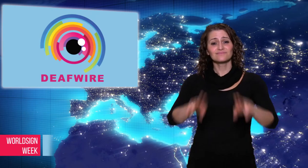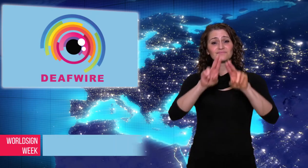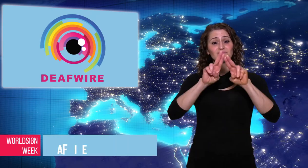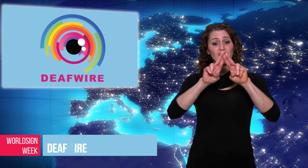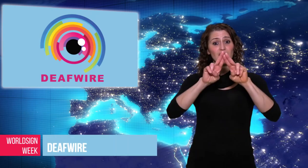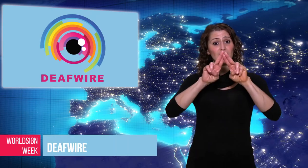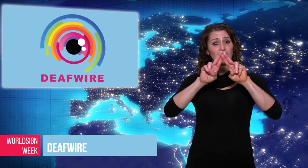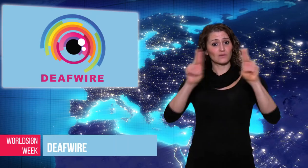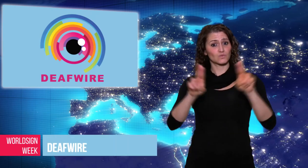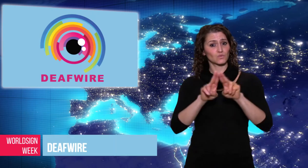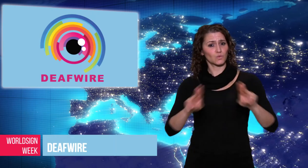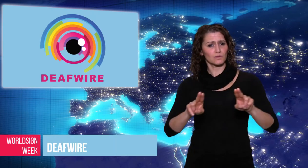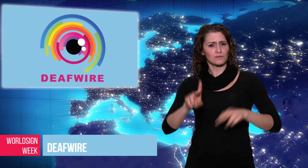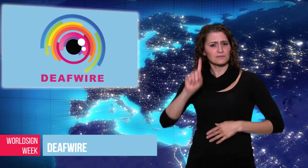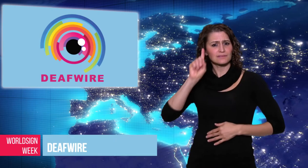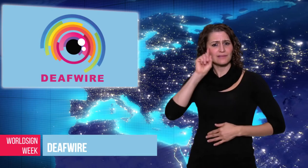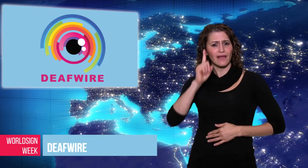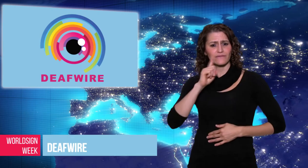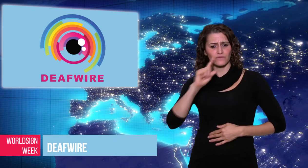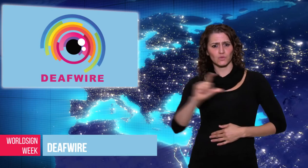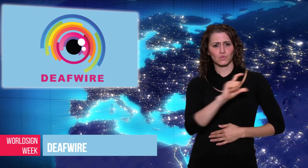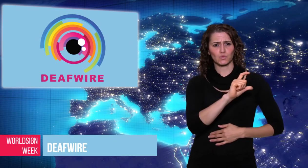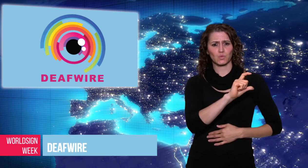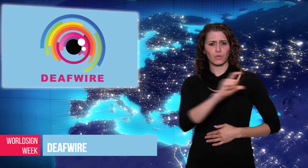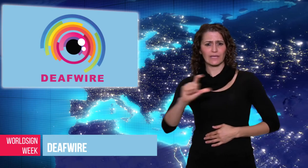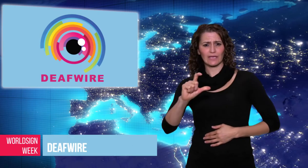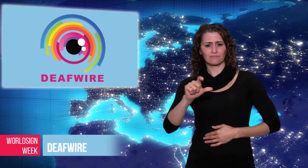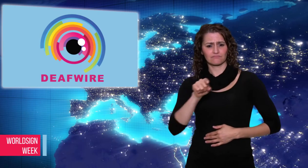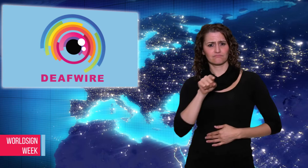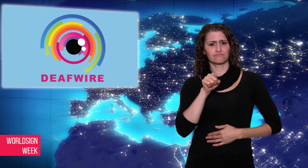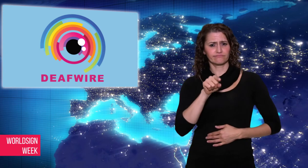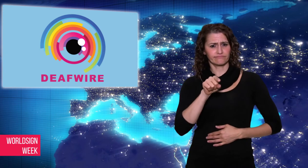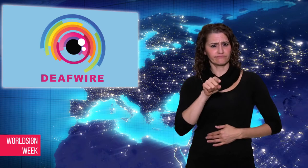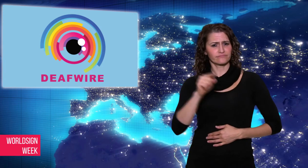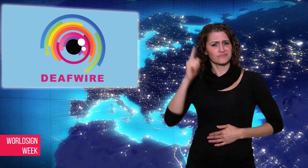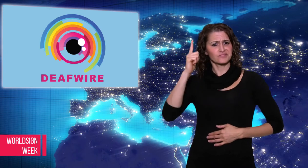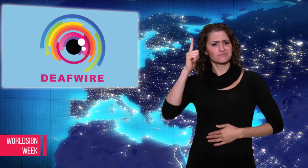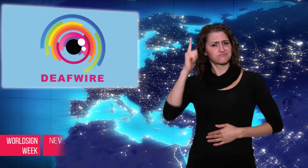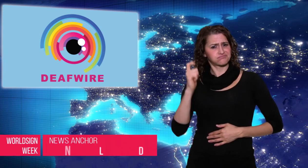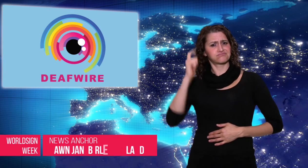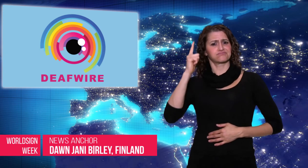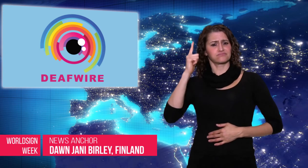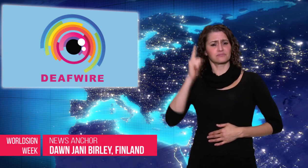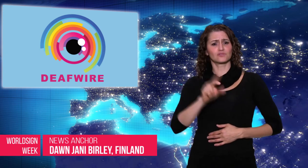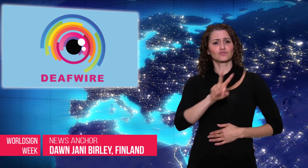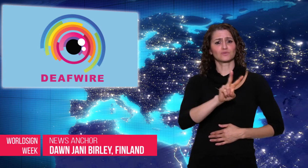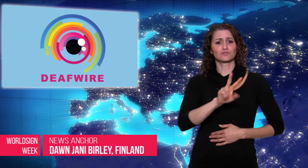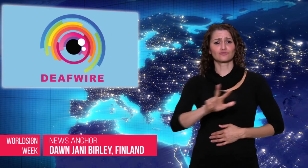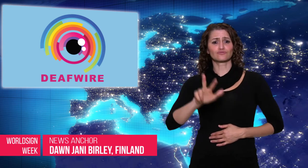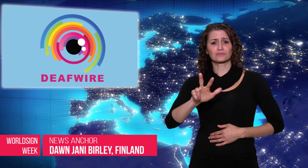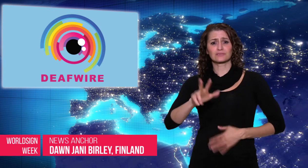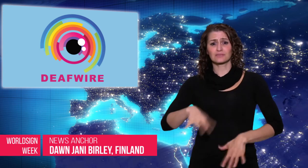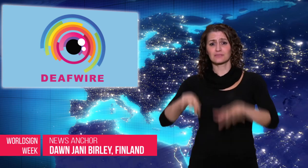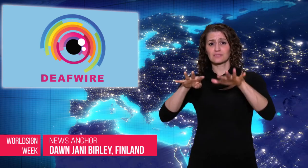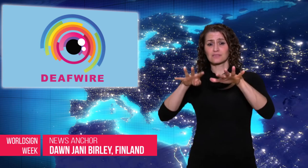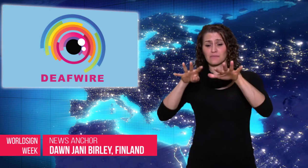Dawn: Ahead of the International Week